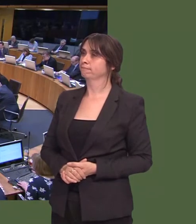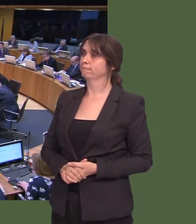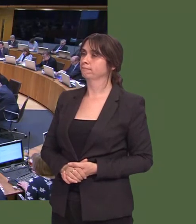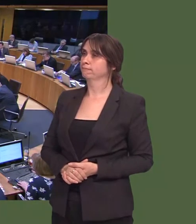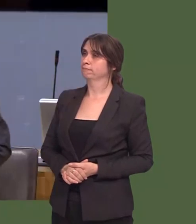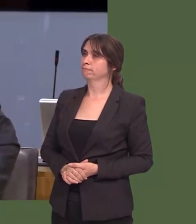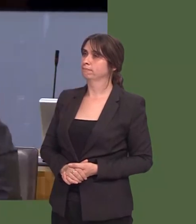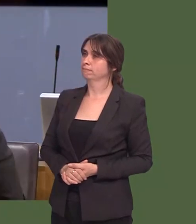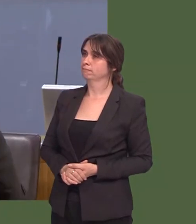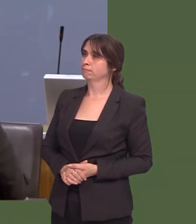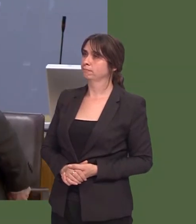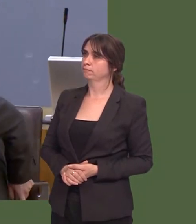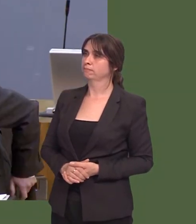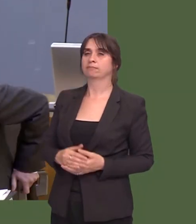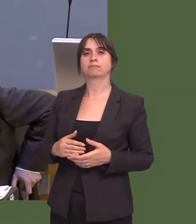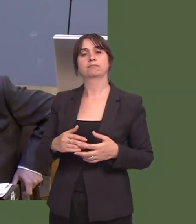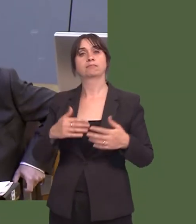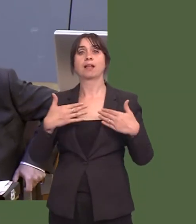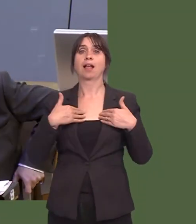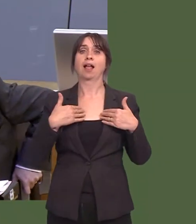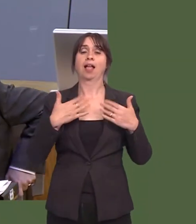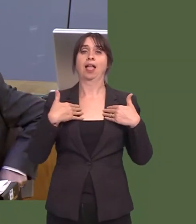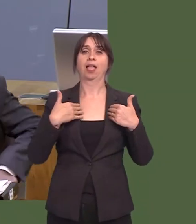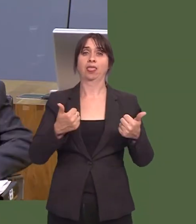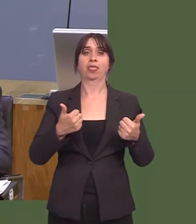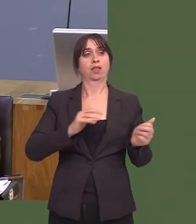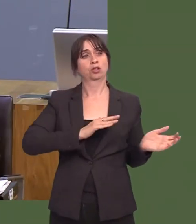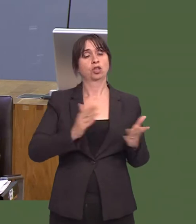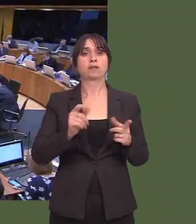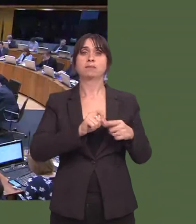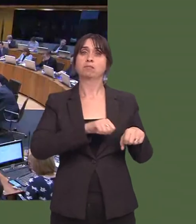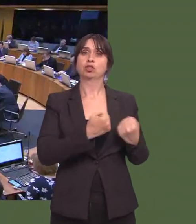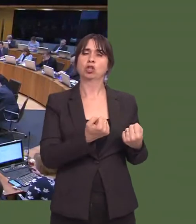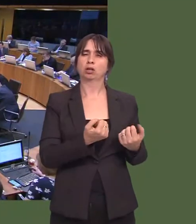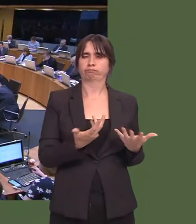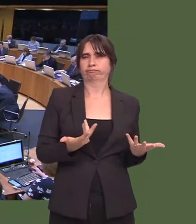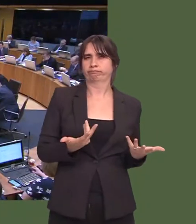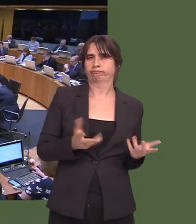A wnaiff y Prif Weinidog ddatganiad am ddarparu gwasanaethau iechyd yn Sir Benfro? OAQ(5)0640(FM) Carwyn Jones: Fy mlaenoriaeth i yw gwneud